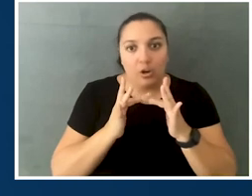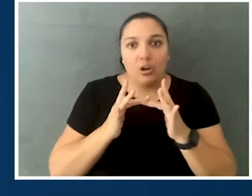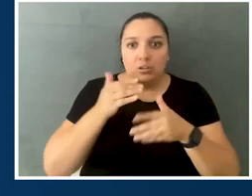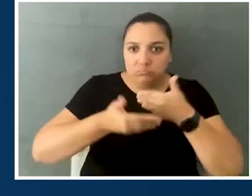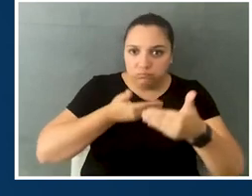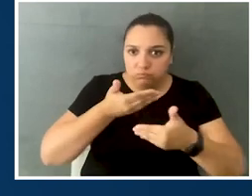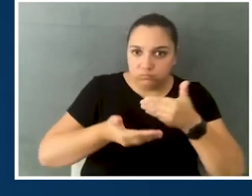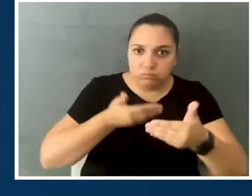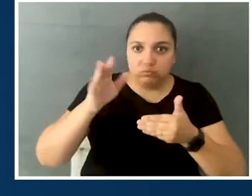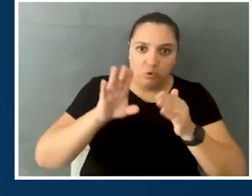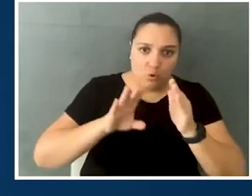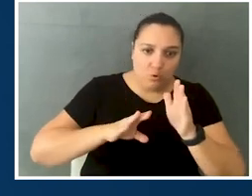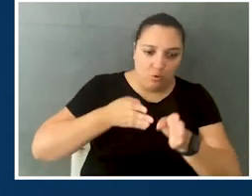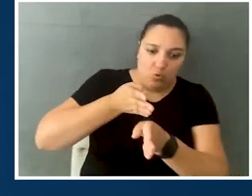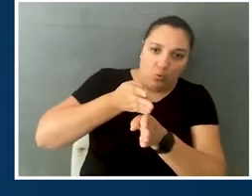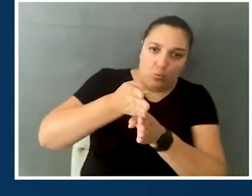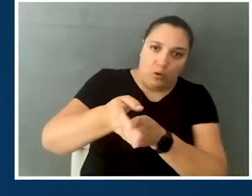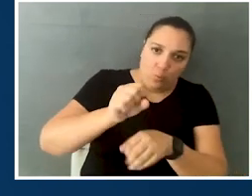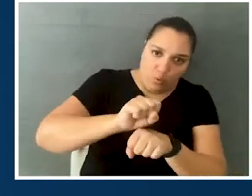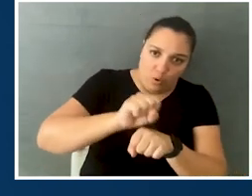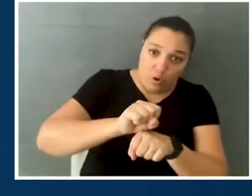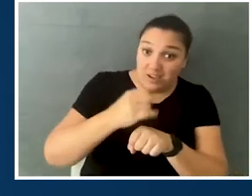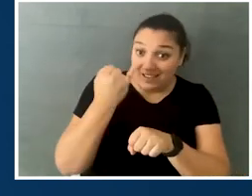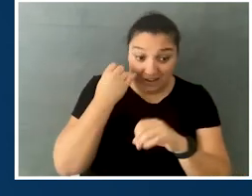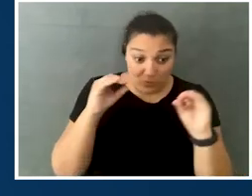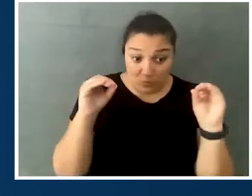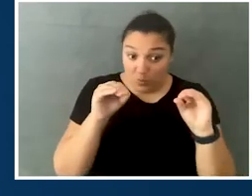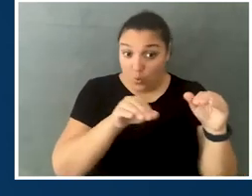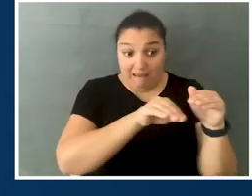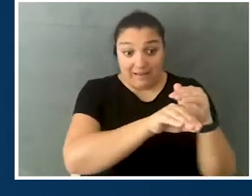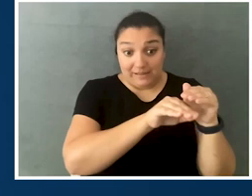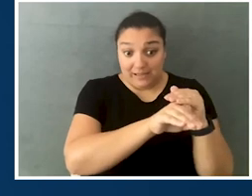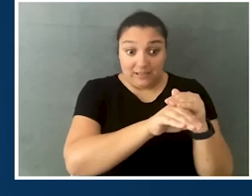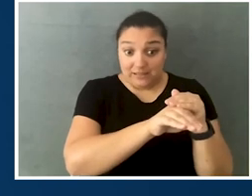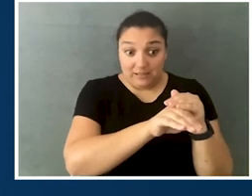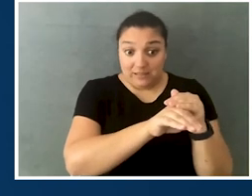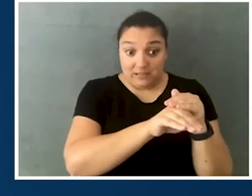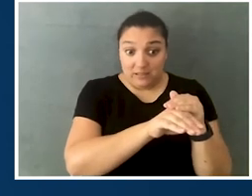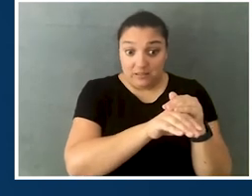as you move through your career, and so not having access to those is,